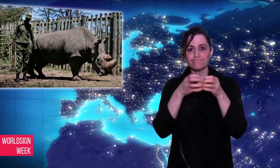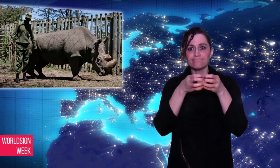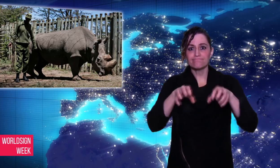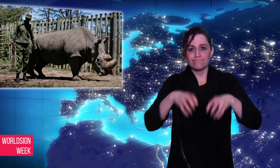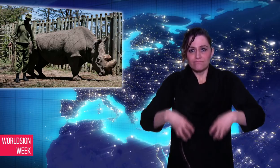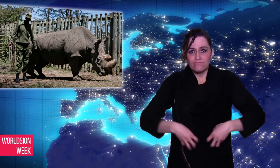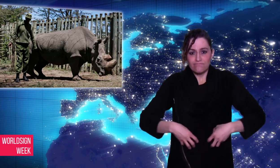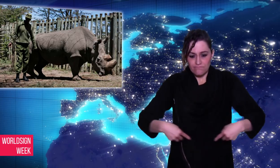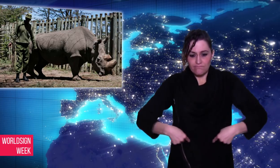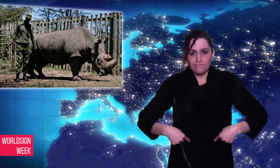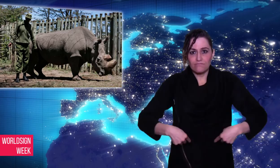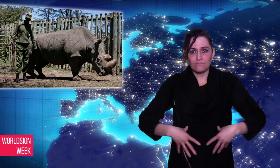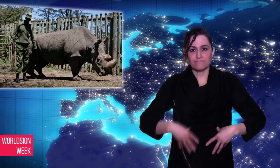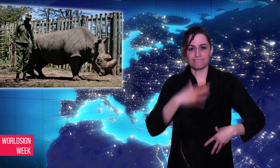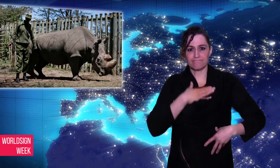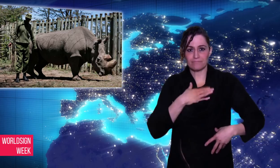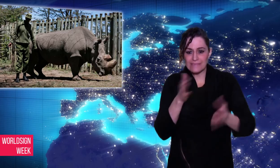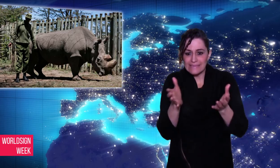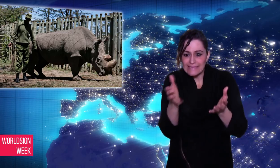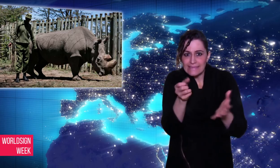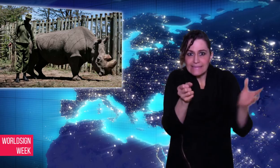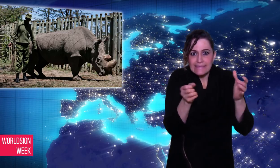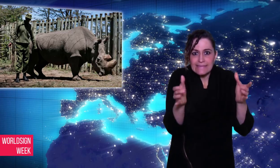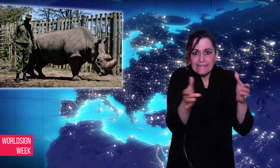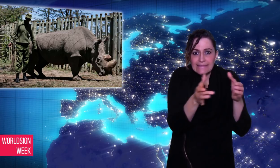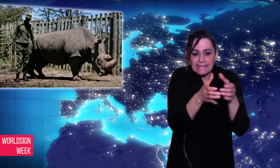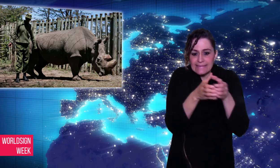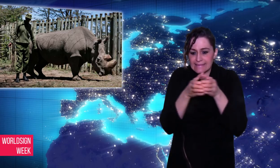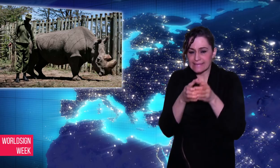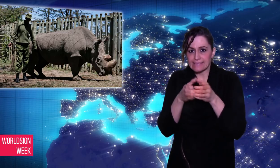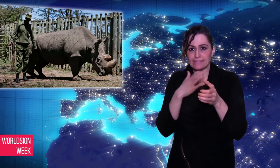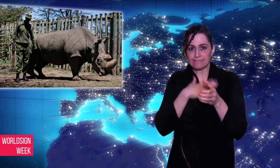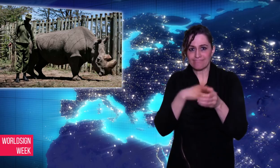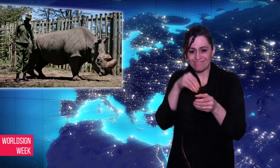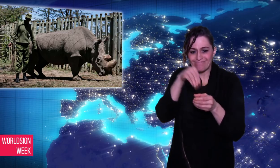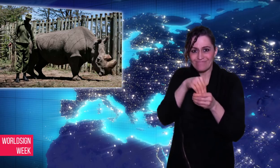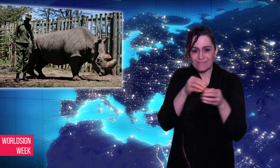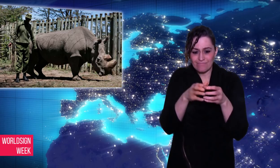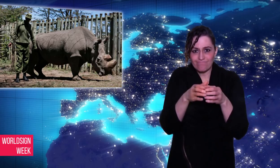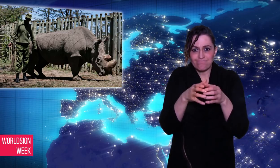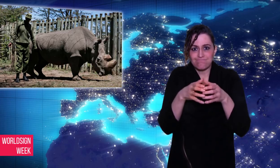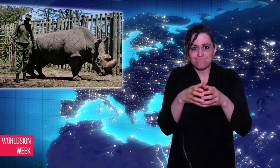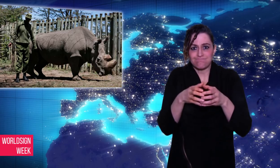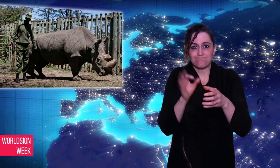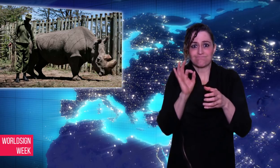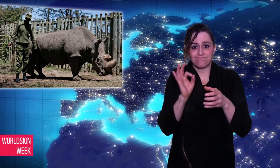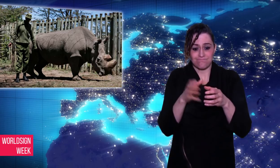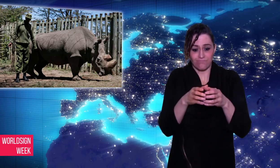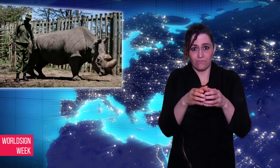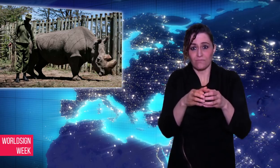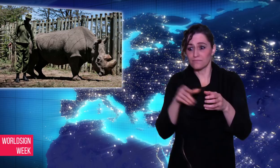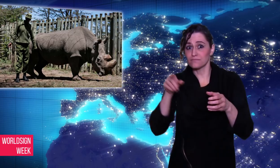extracted to create embryos with